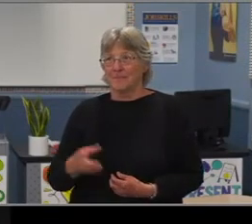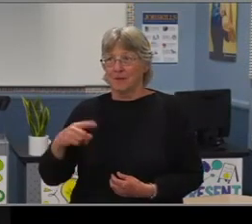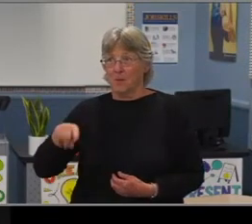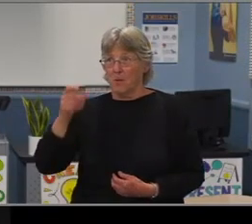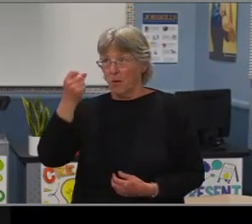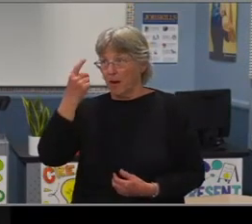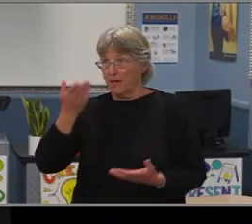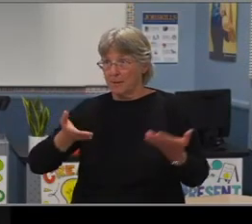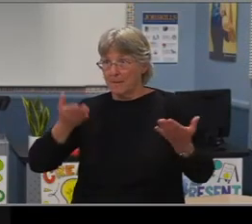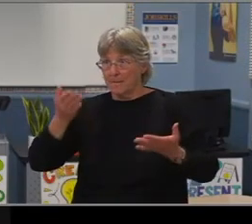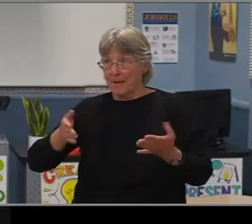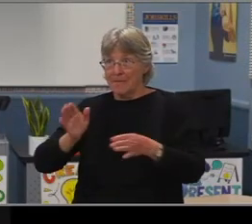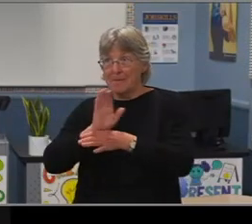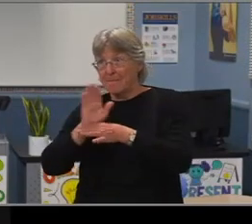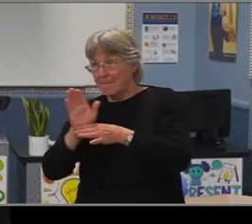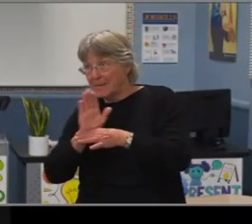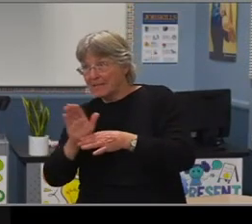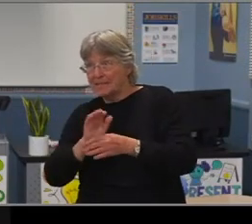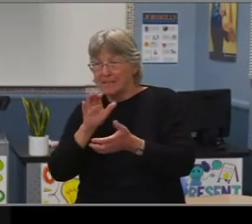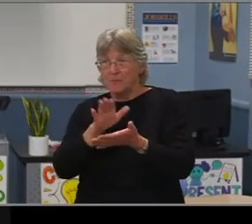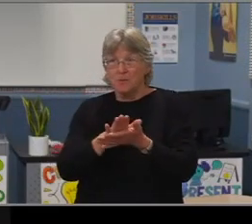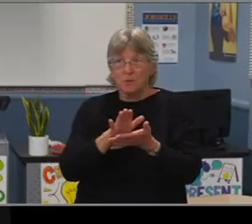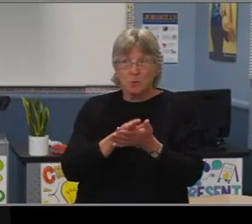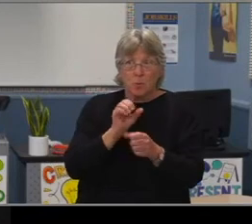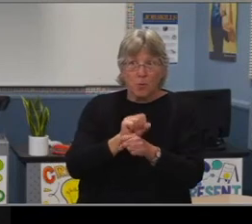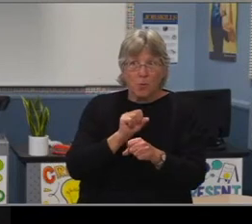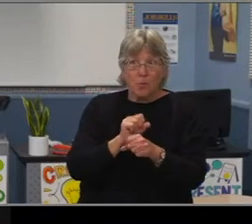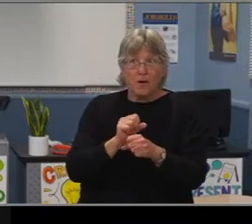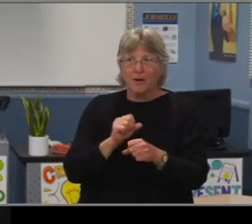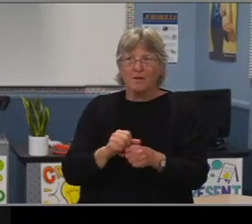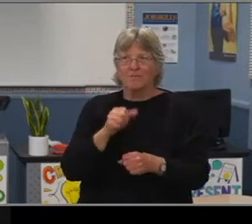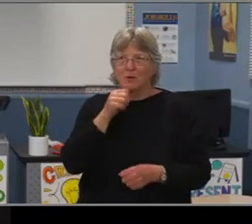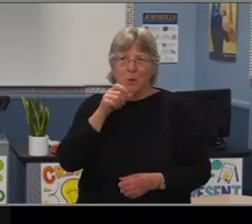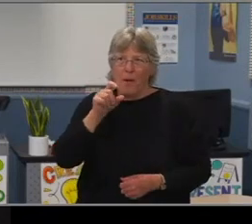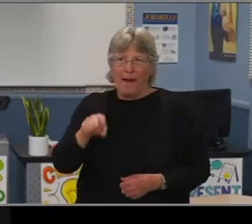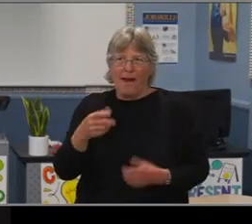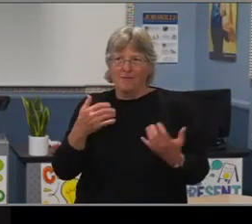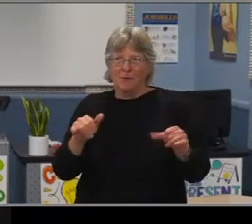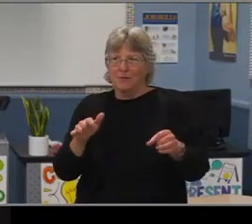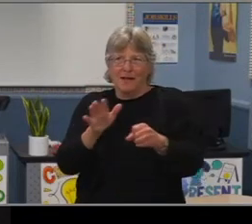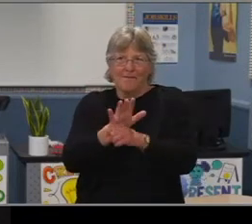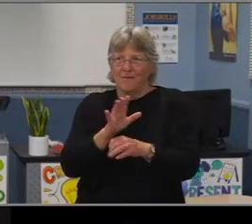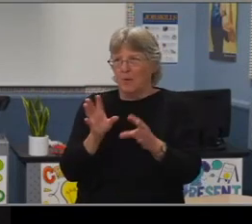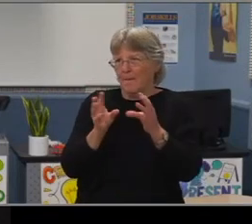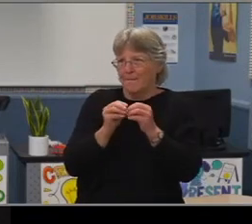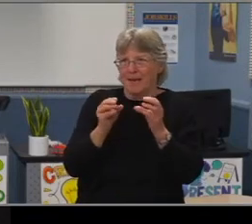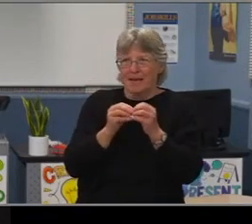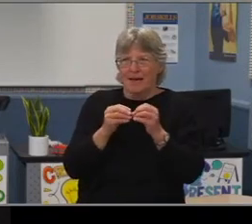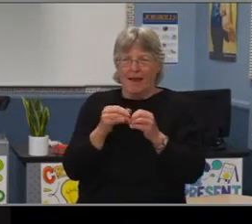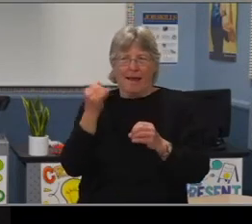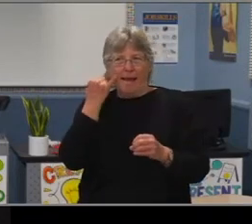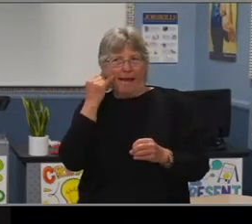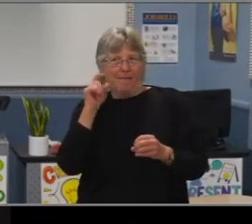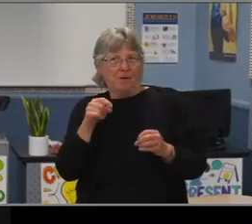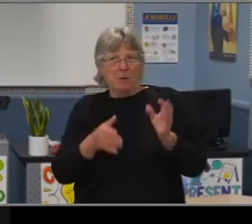with schoolwork so we're not going to insist that you stay the whole entire meeting. If you need to go and take care